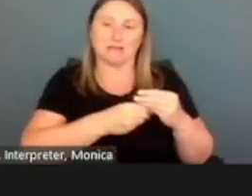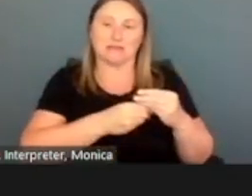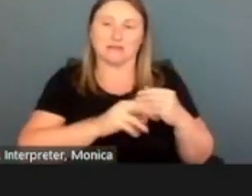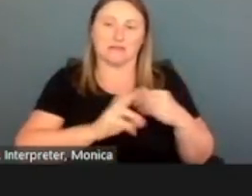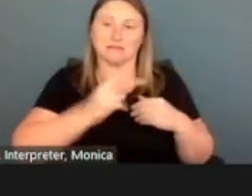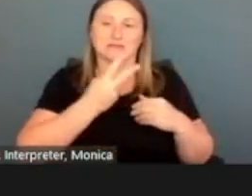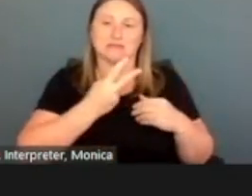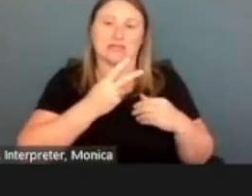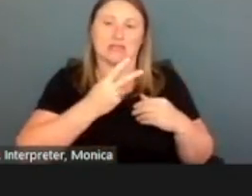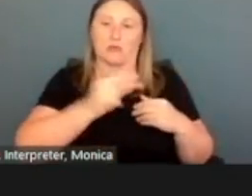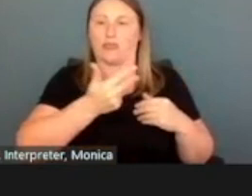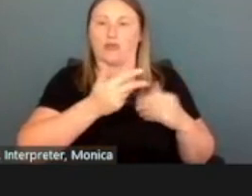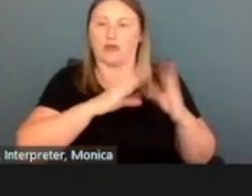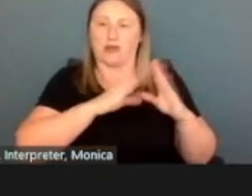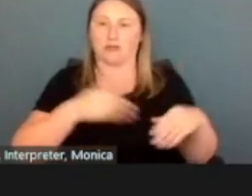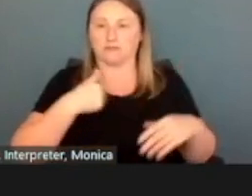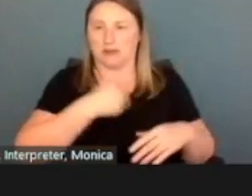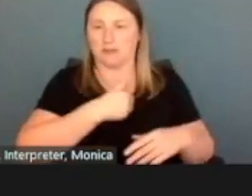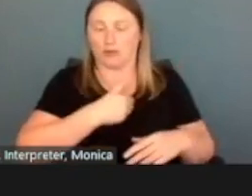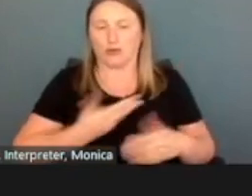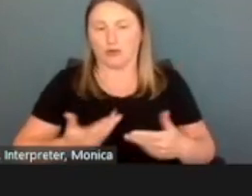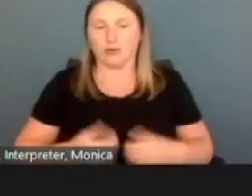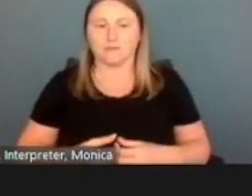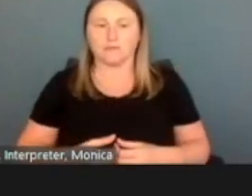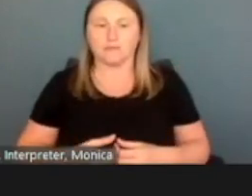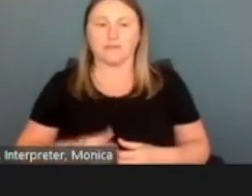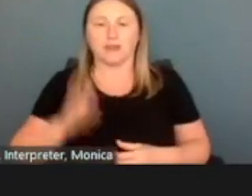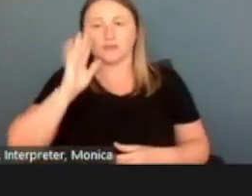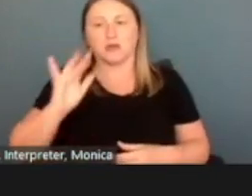or third household member, right? So we're gonna go ahead and hit, Yes.